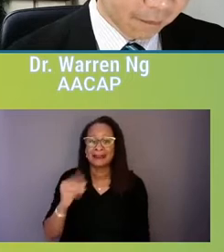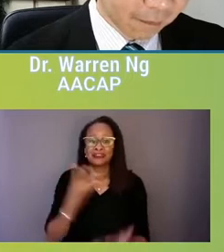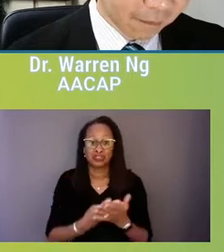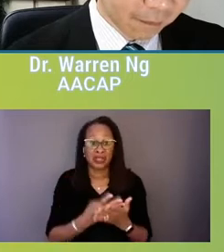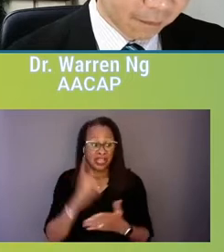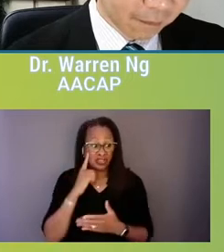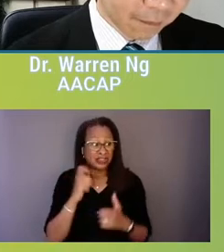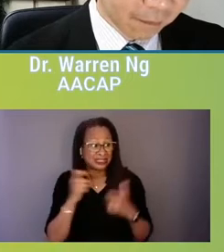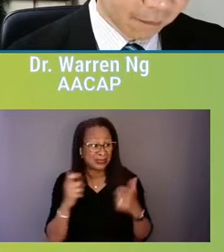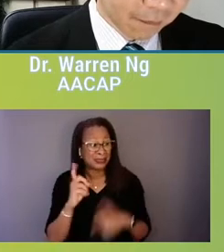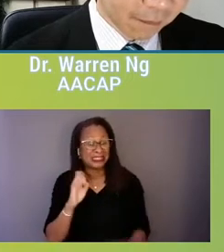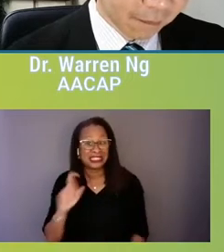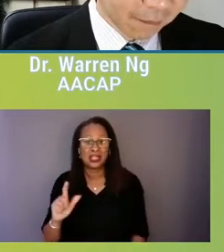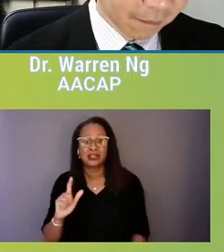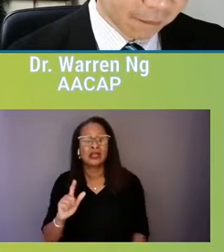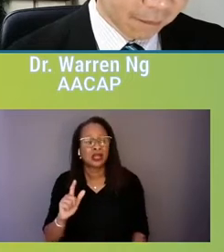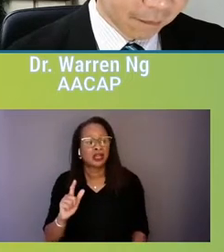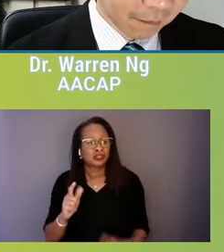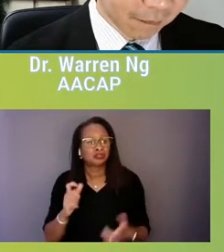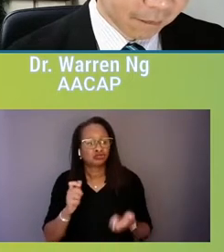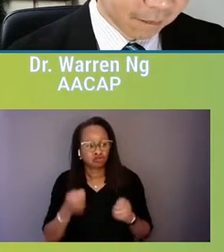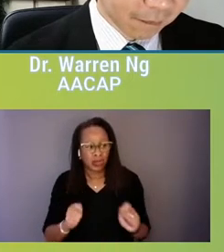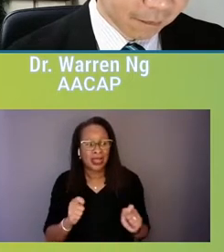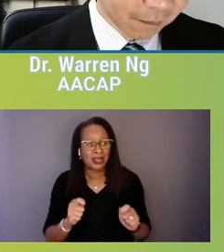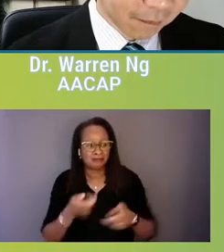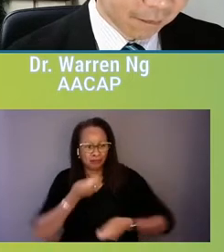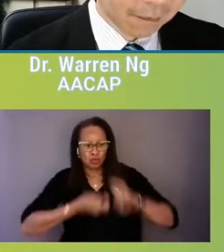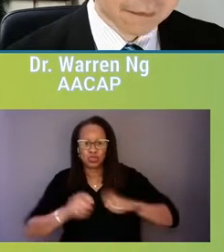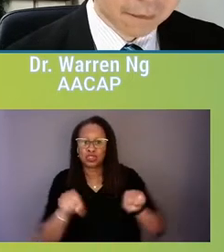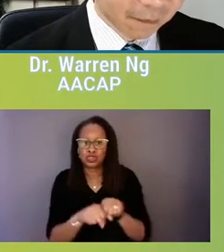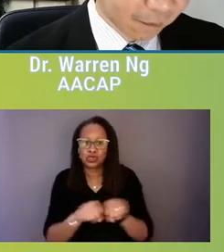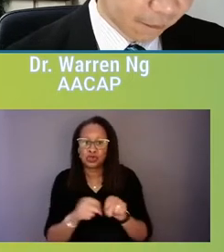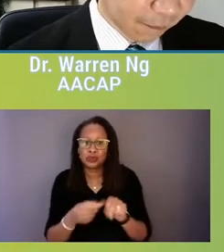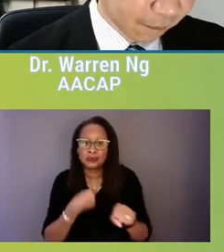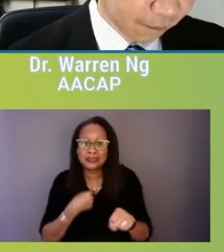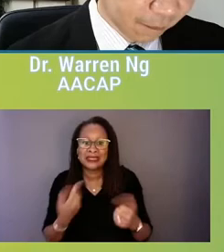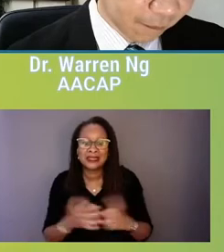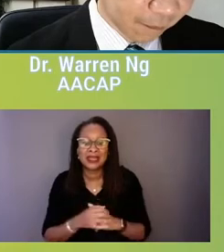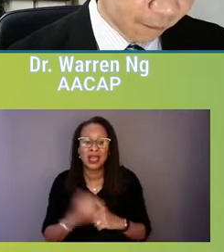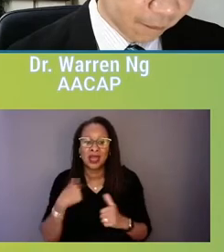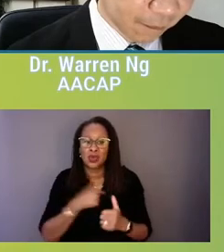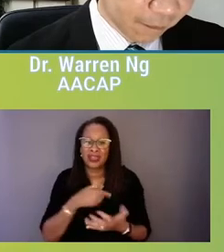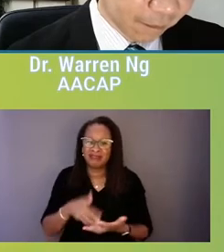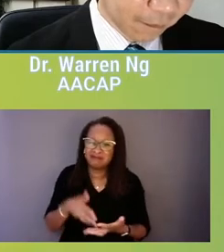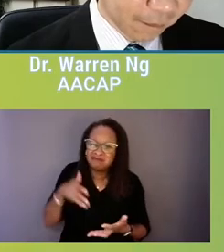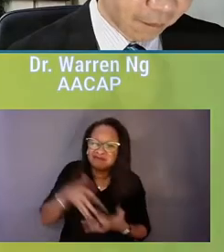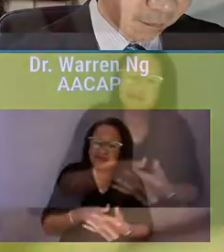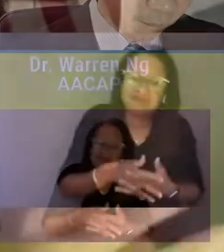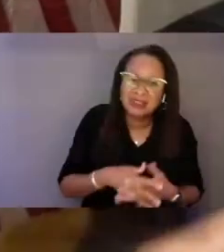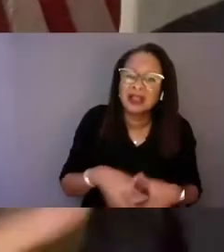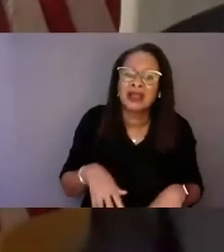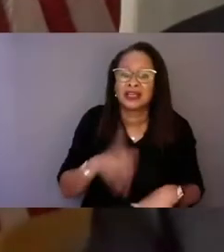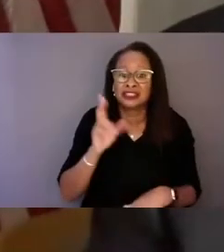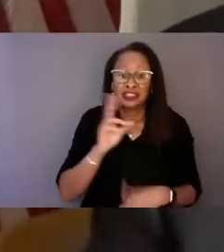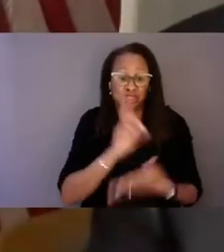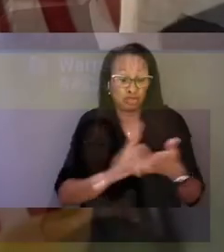So we have entrenched discrimination and we're unaware of it because it's ,